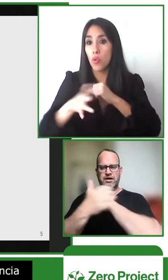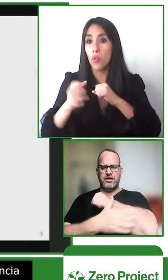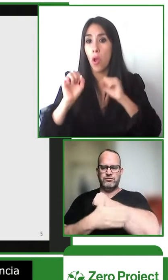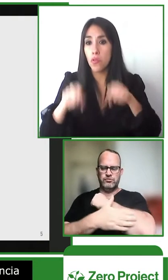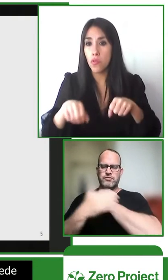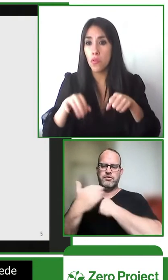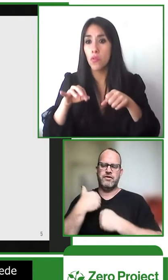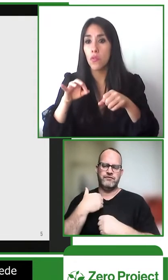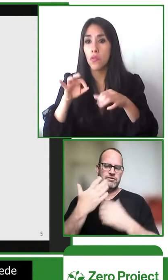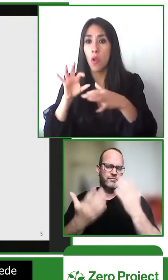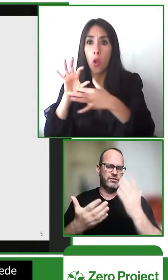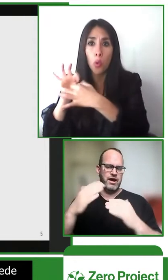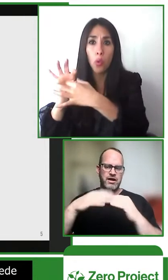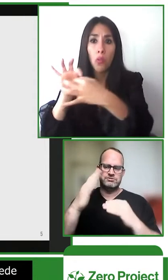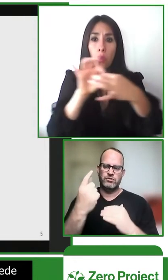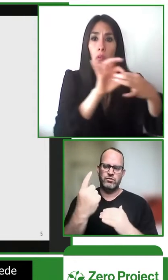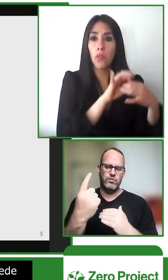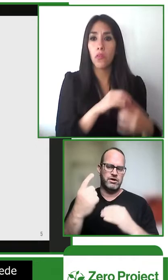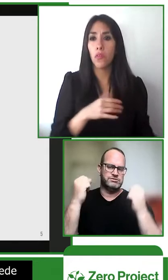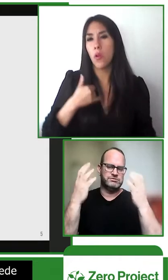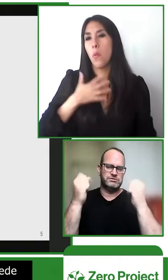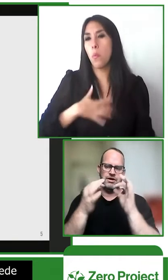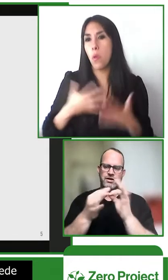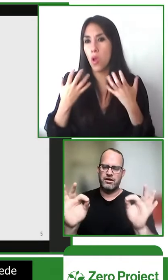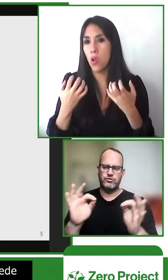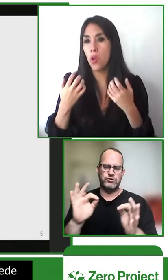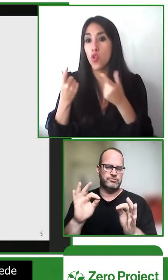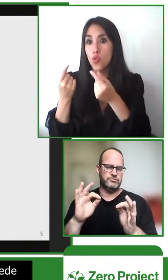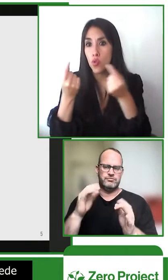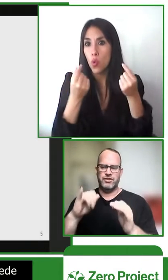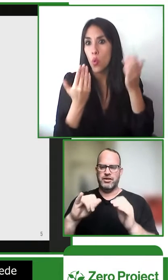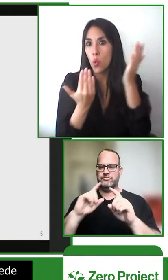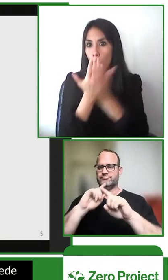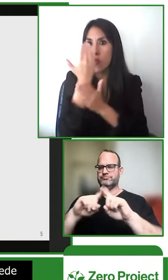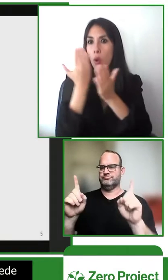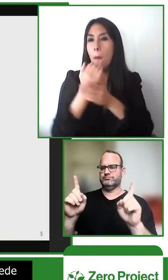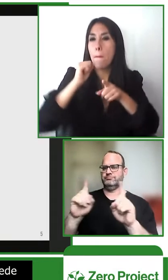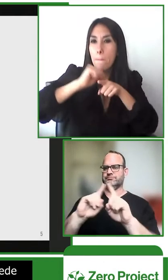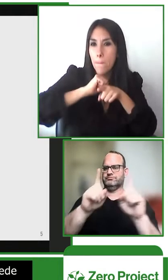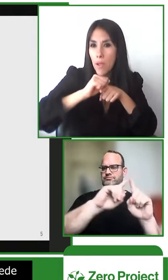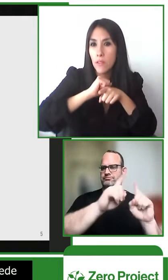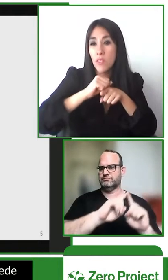development every country has at least one or more